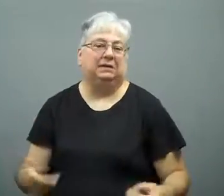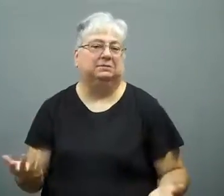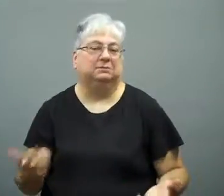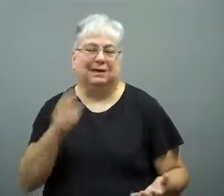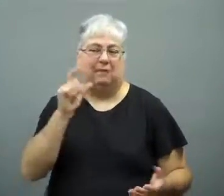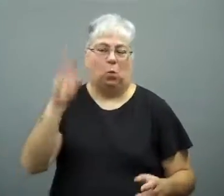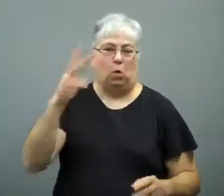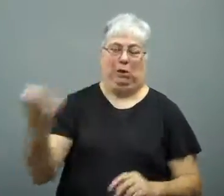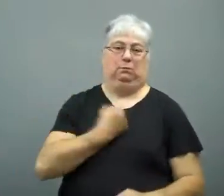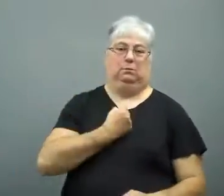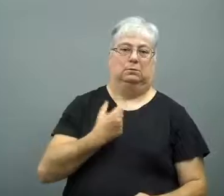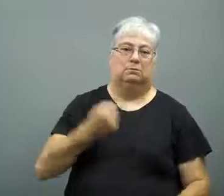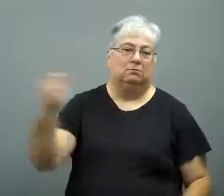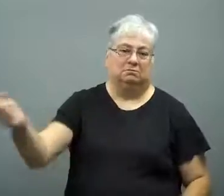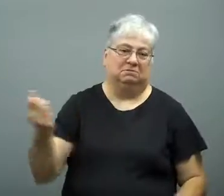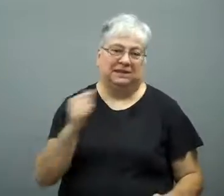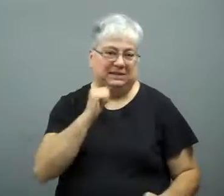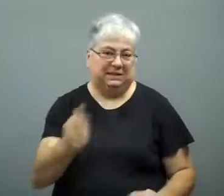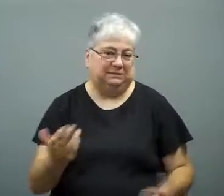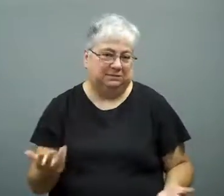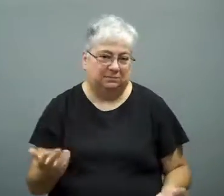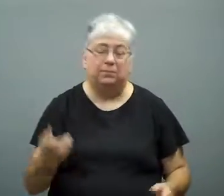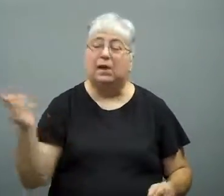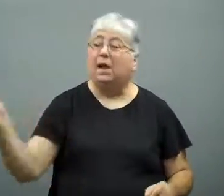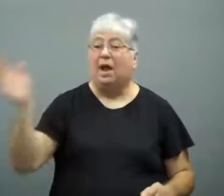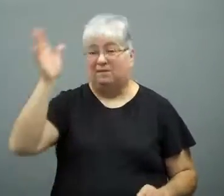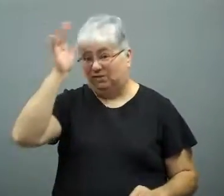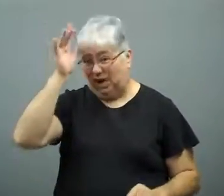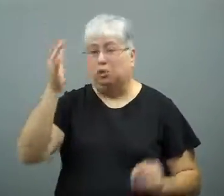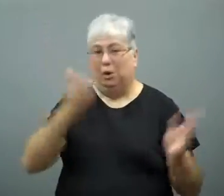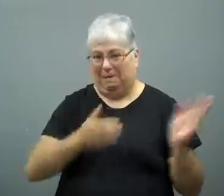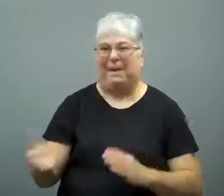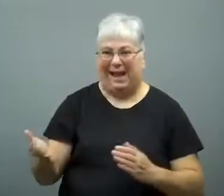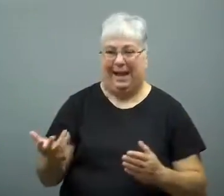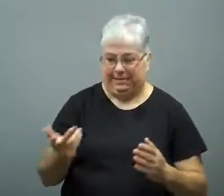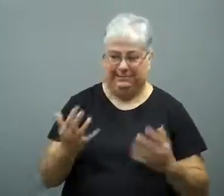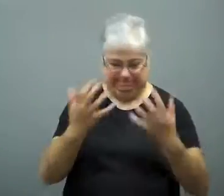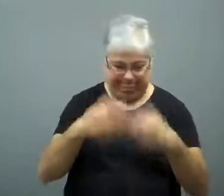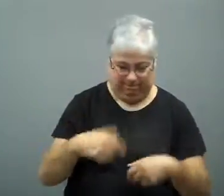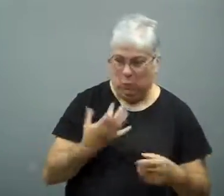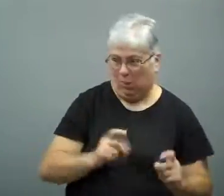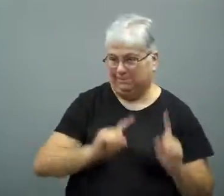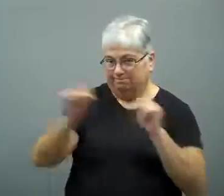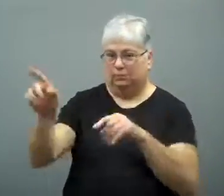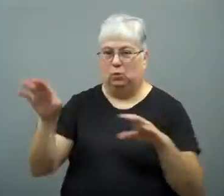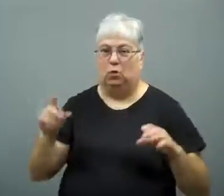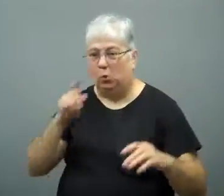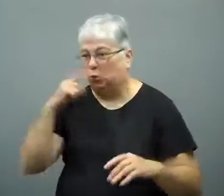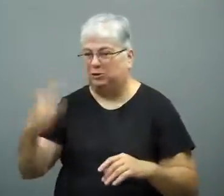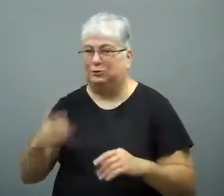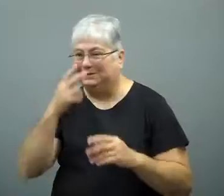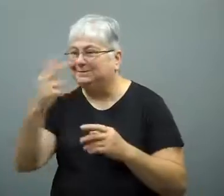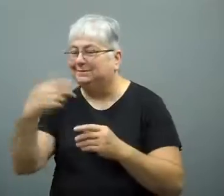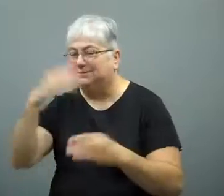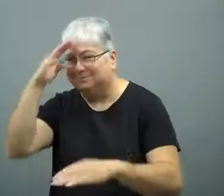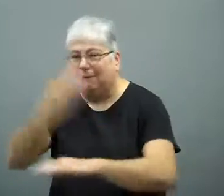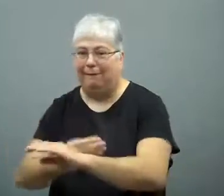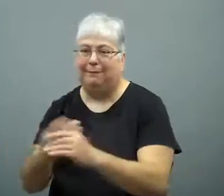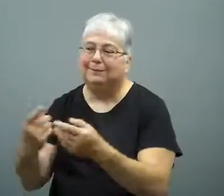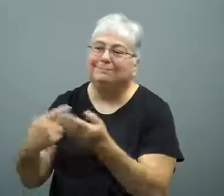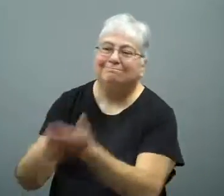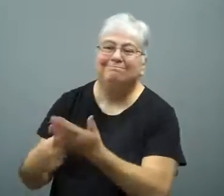without fear of being seized and forced back to the US.